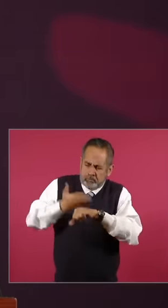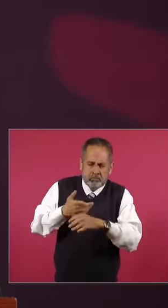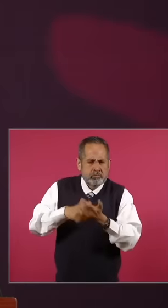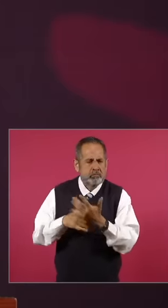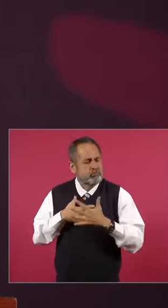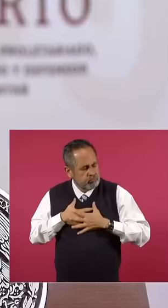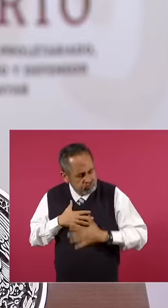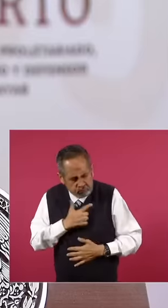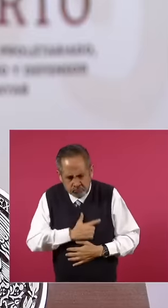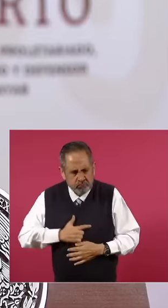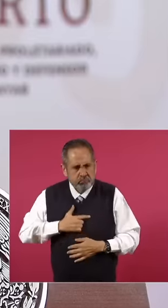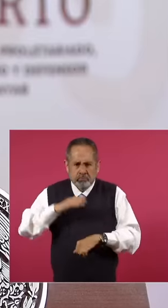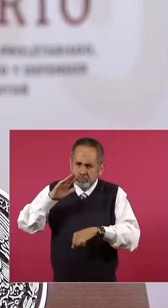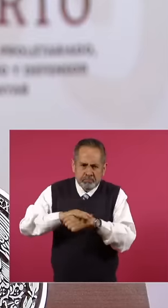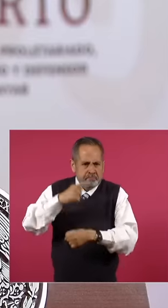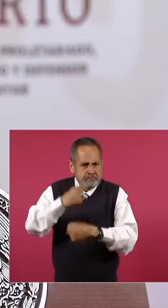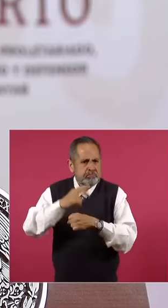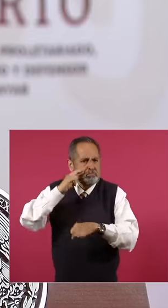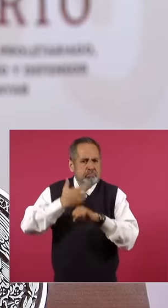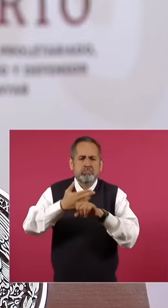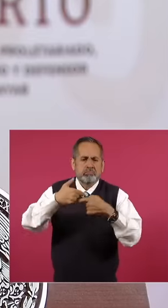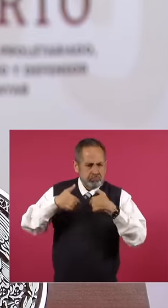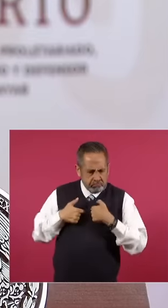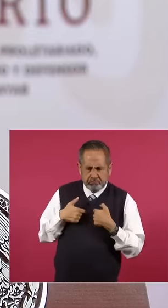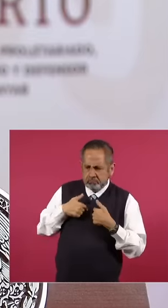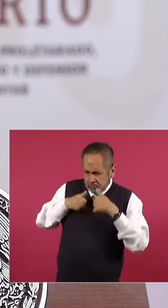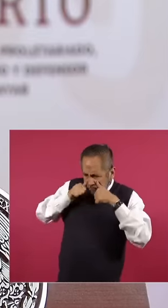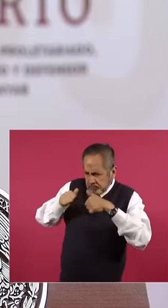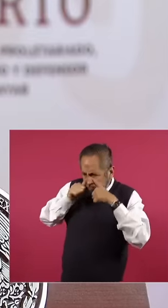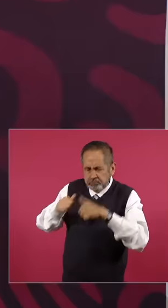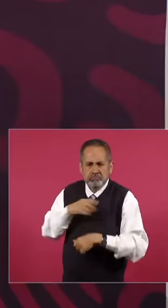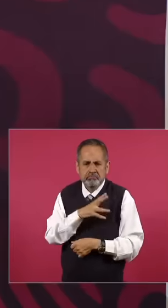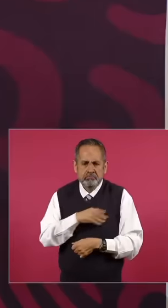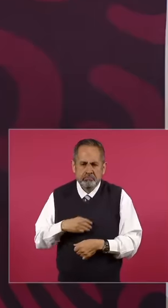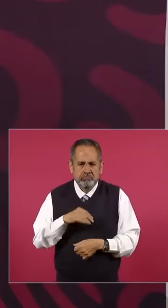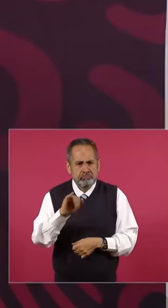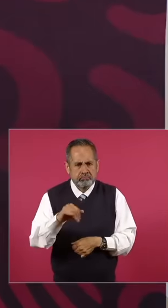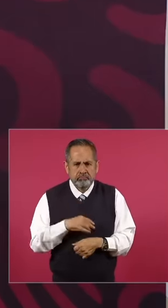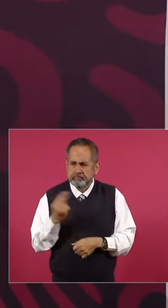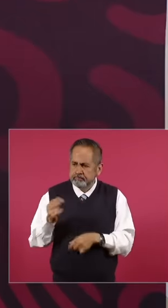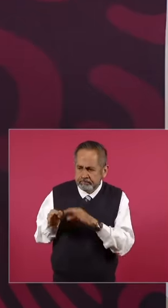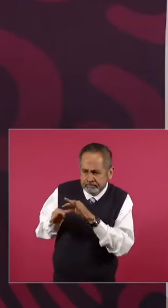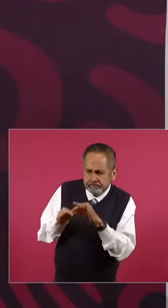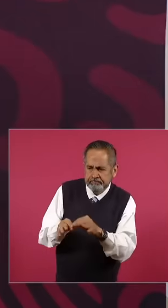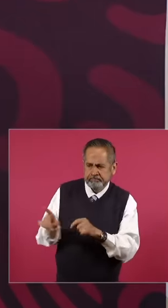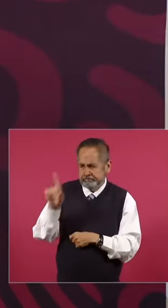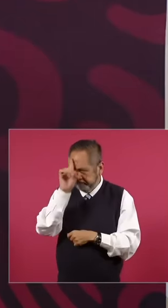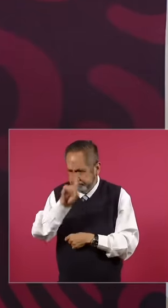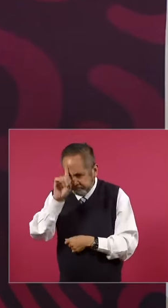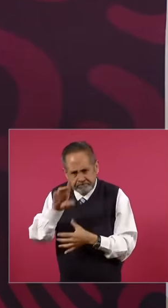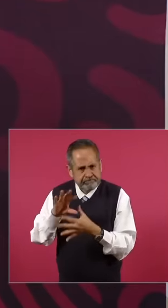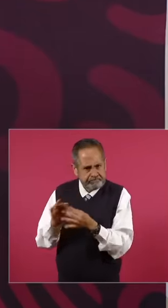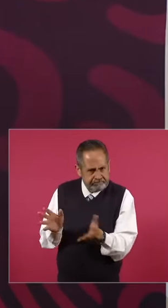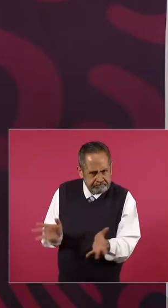it will be the main burden for me. I need to shepherd him. I need to accompany him. Give him strength.